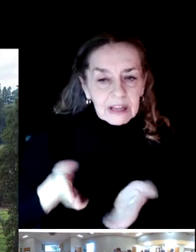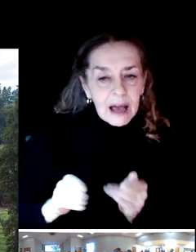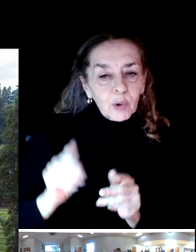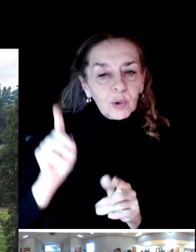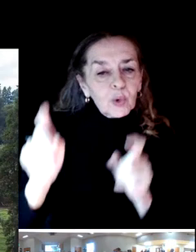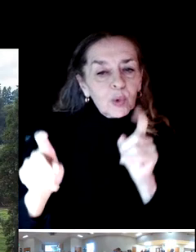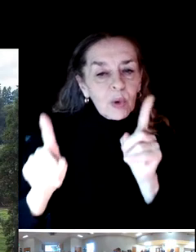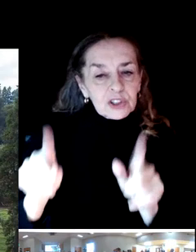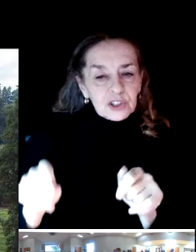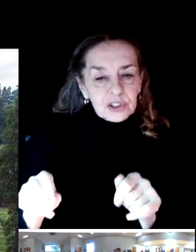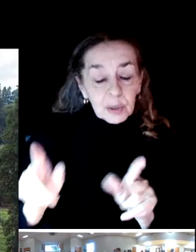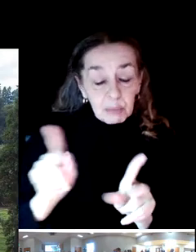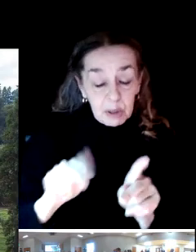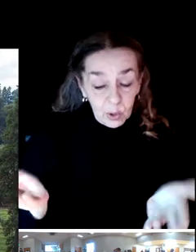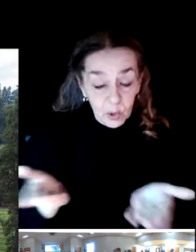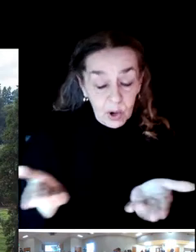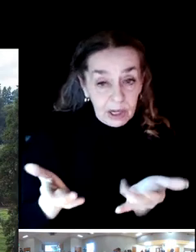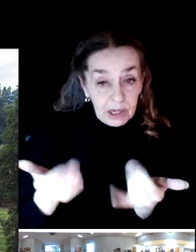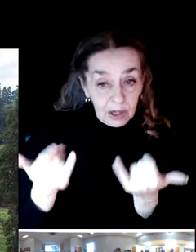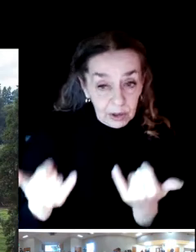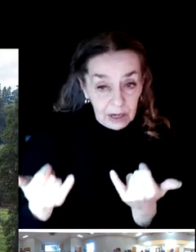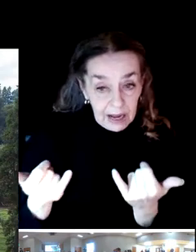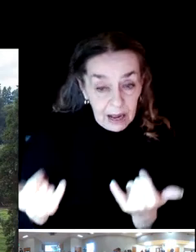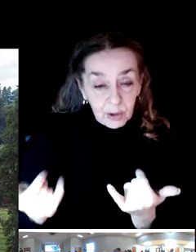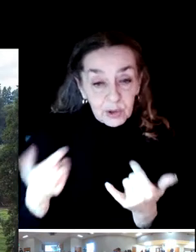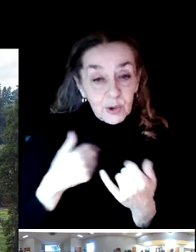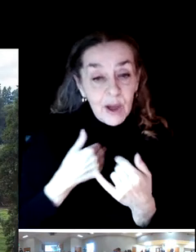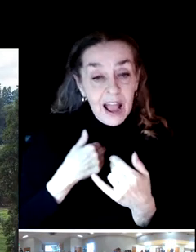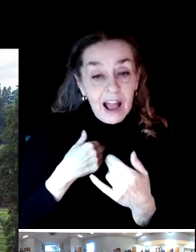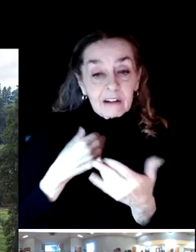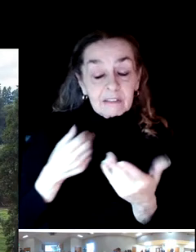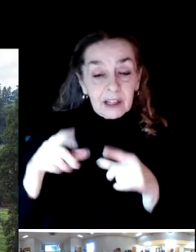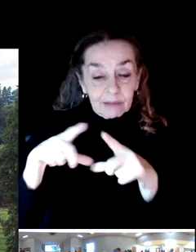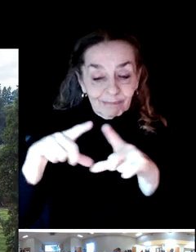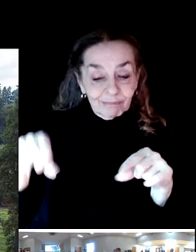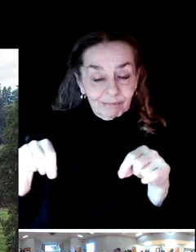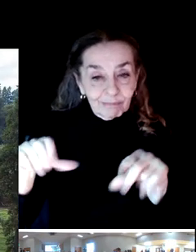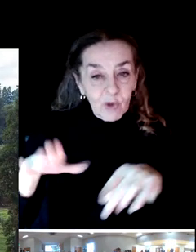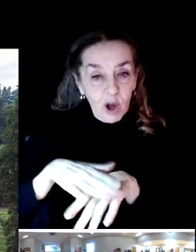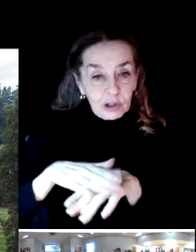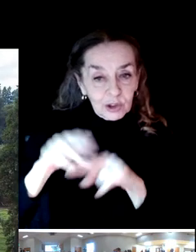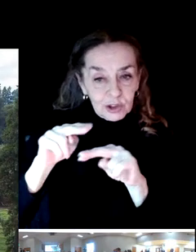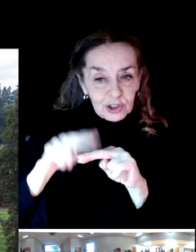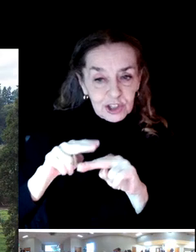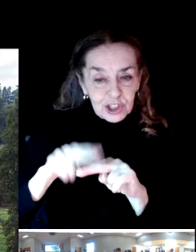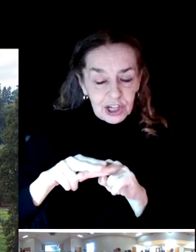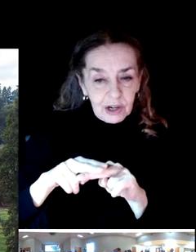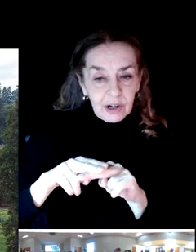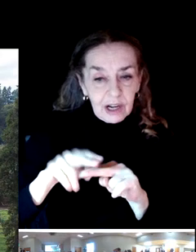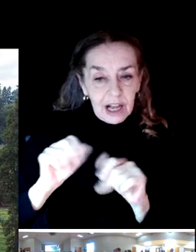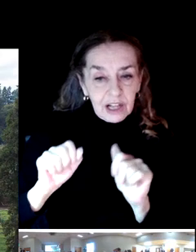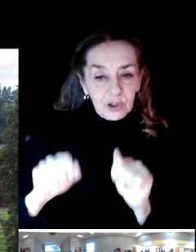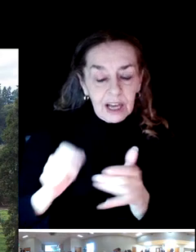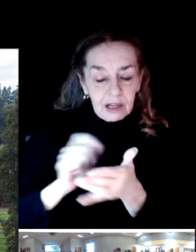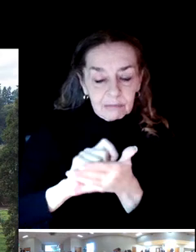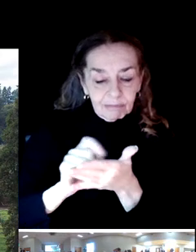And questions will be answered in the order that they come in.